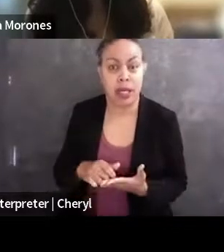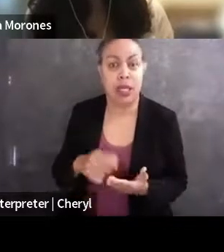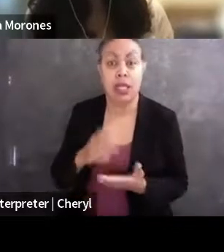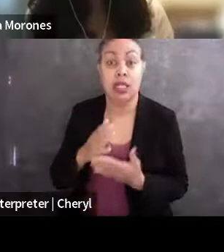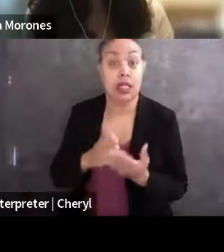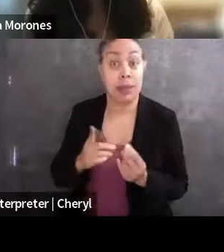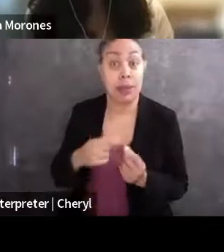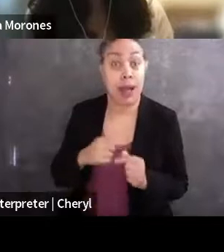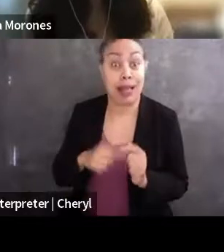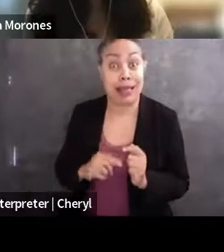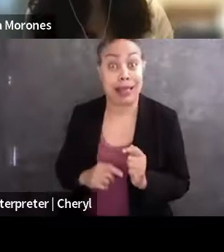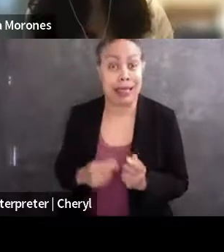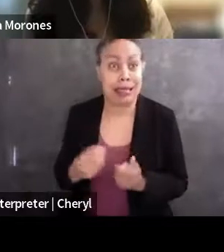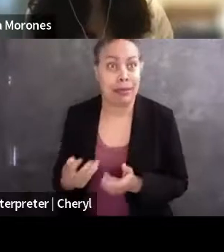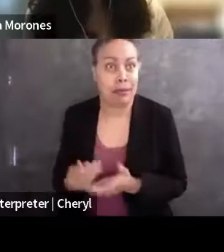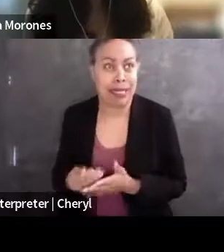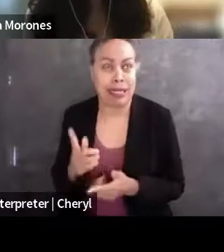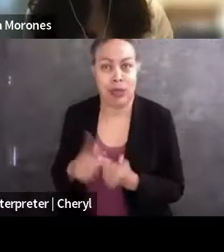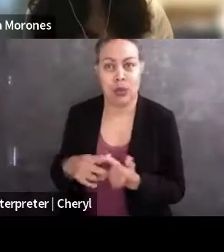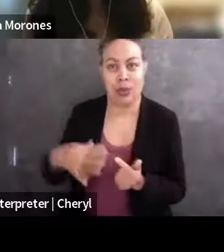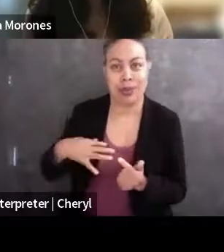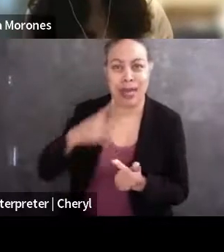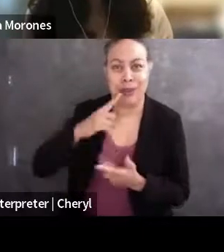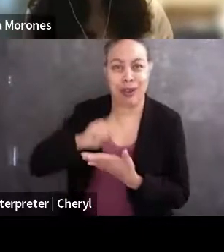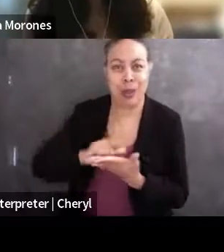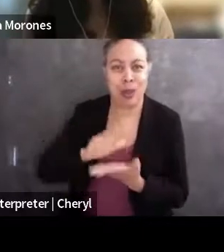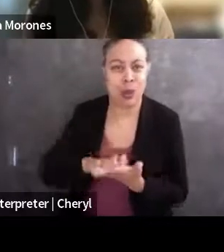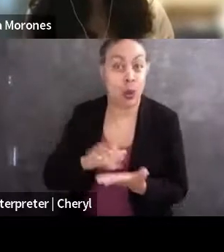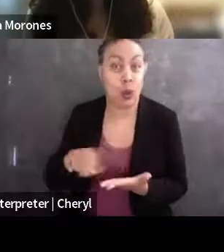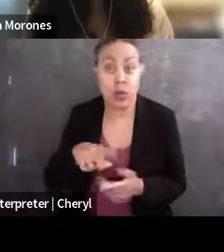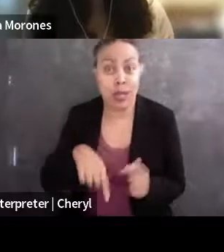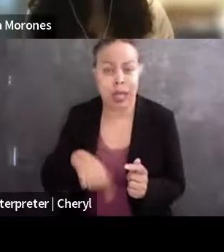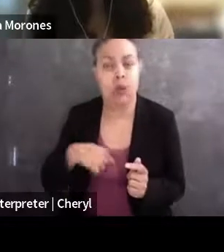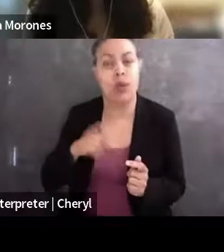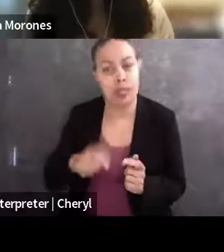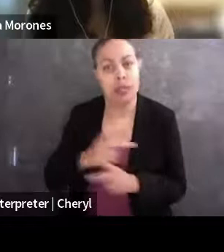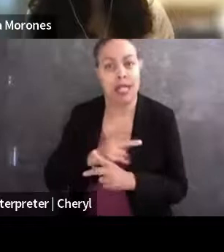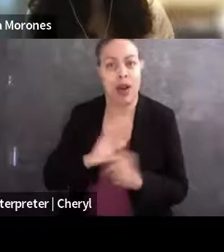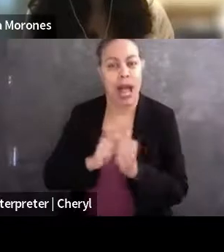to apply to law school or you can't, and we need to find ways as a pipeline to build the bench.